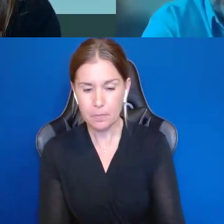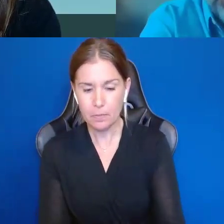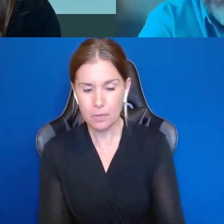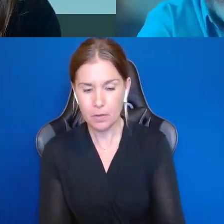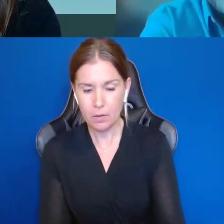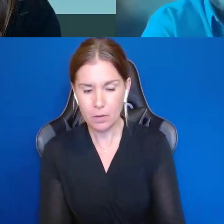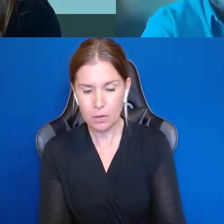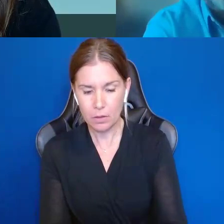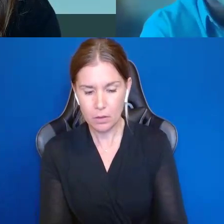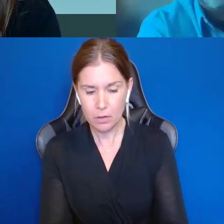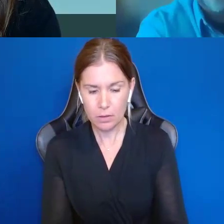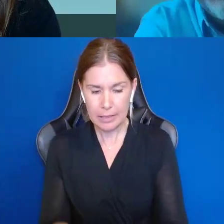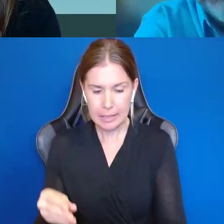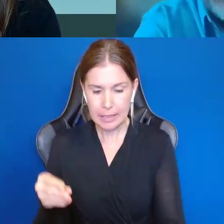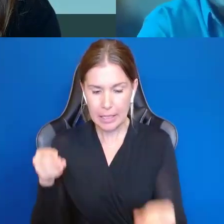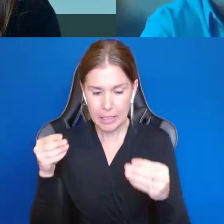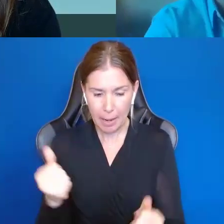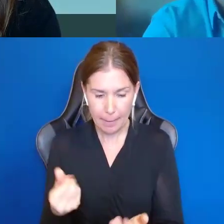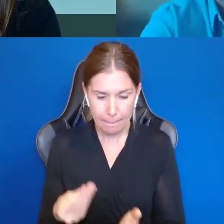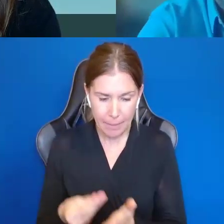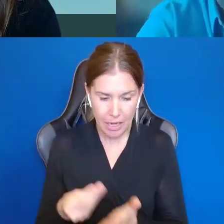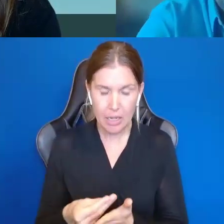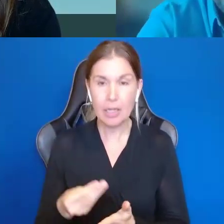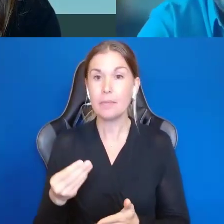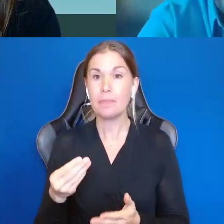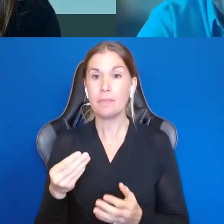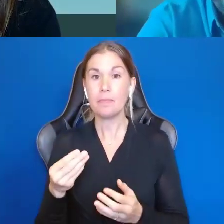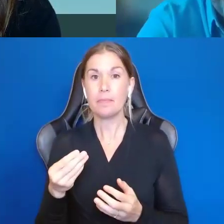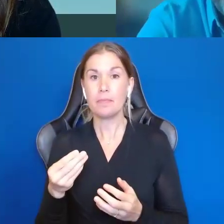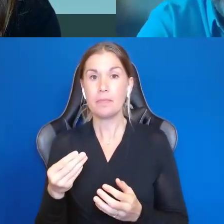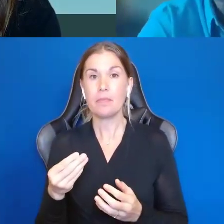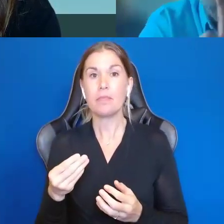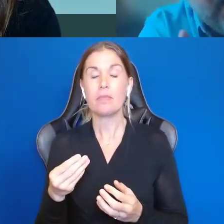learn how to make decisions and make mistakes. Anything over that mom had to sign off on.